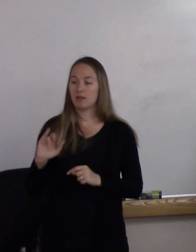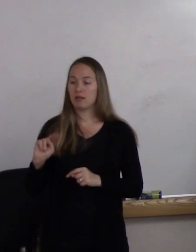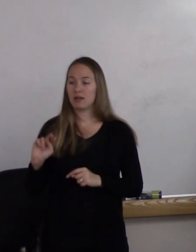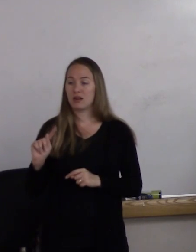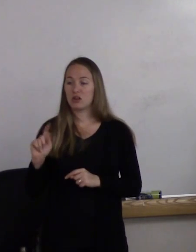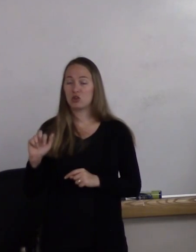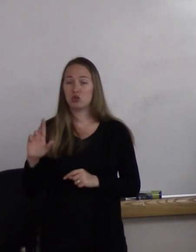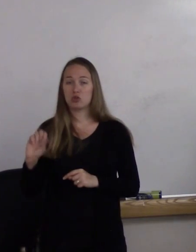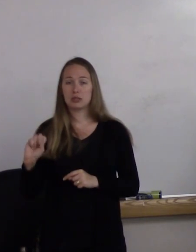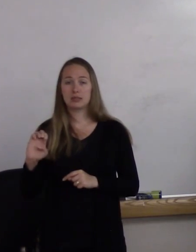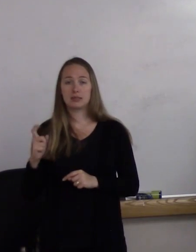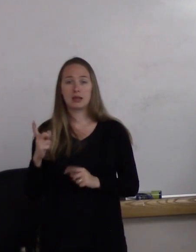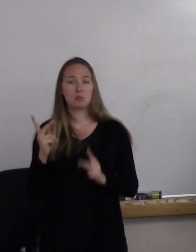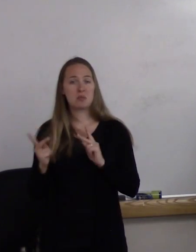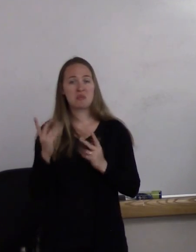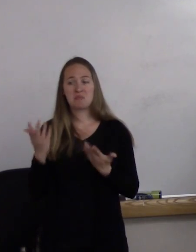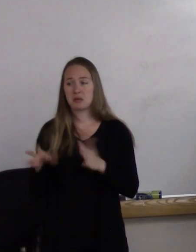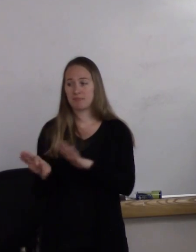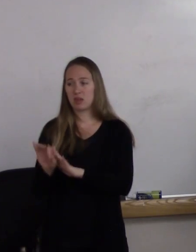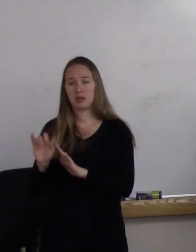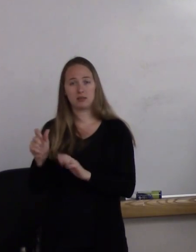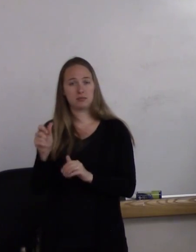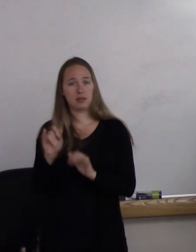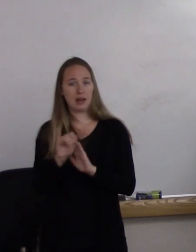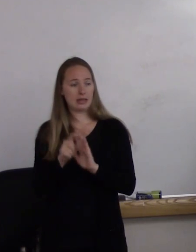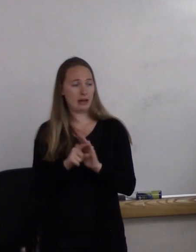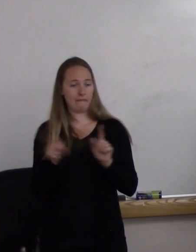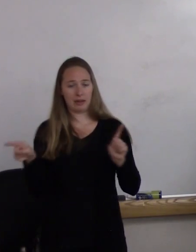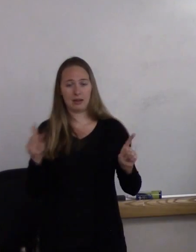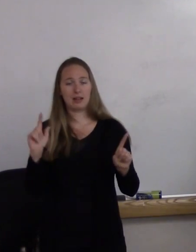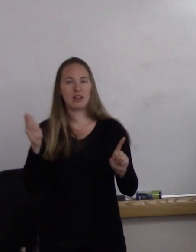because it doesn't have a lot to do with our biology. A little bit,